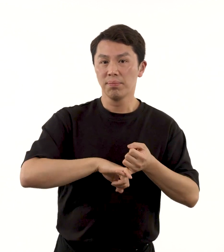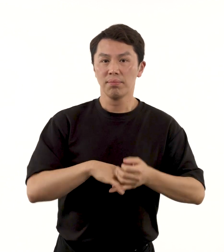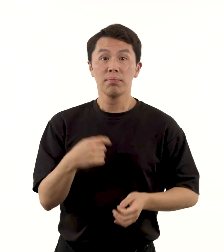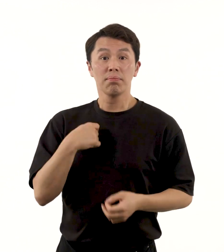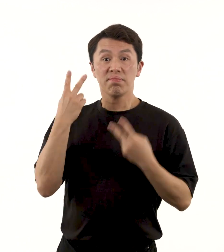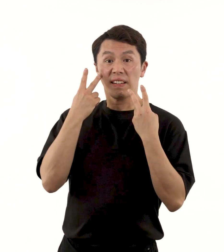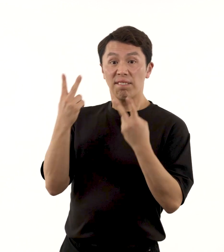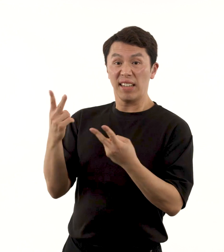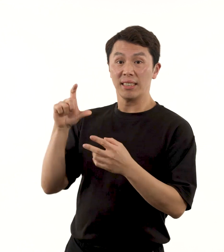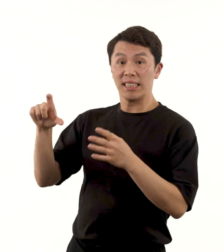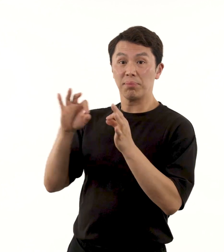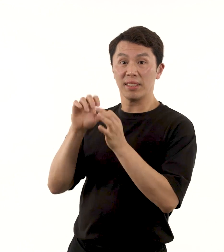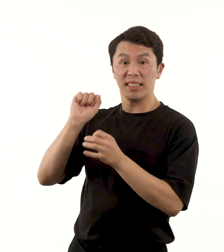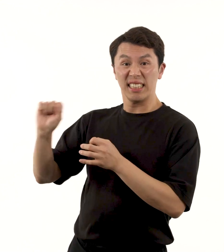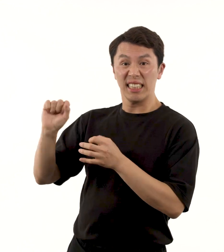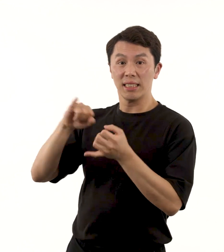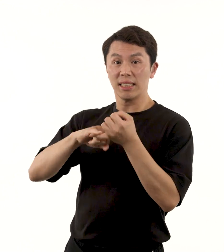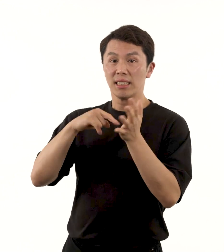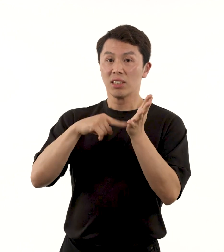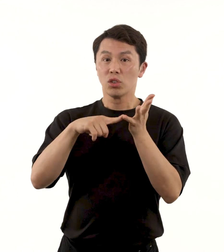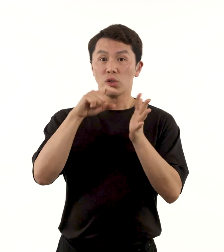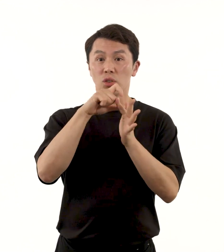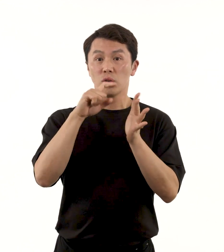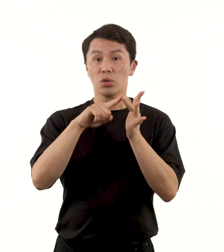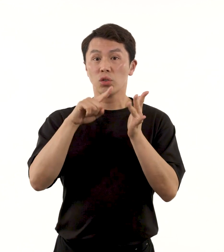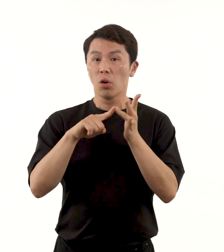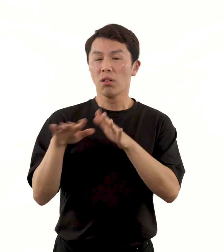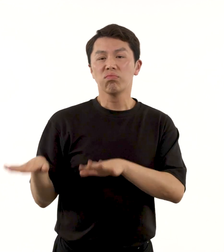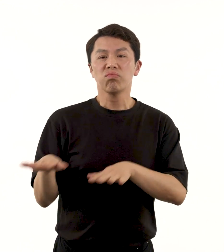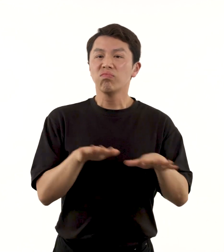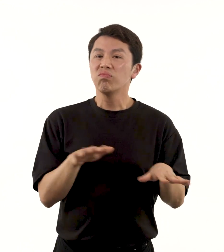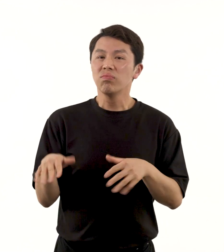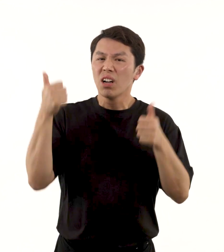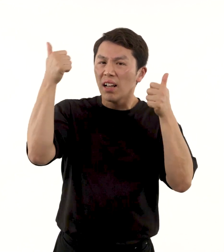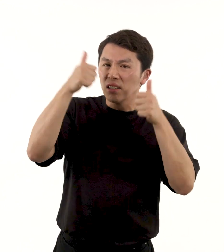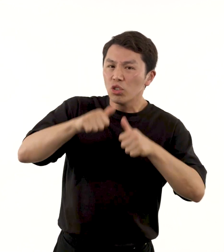I visited Chris’s studio to hang out and paint the first study for the portrait.